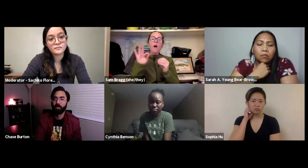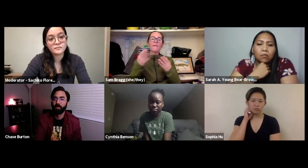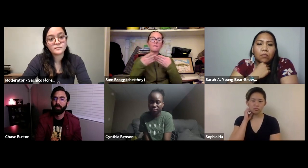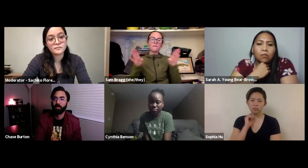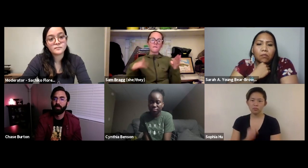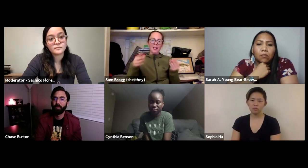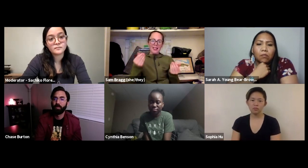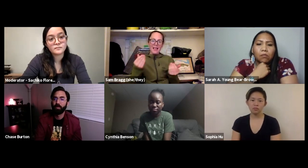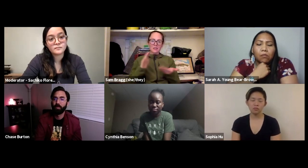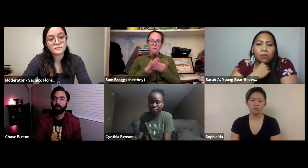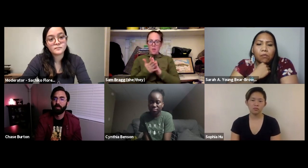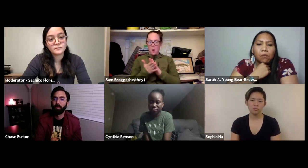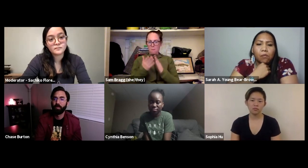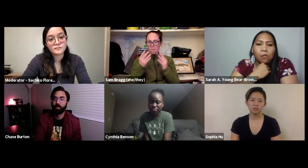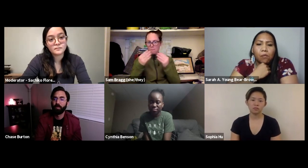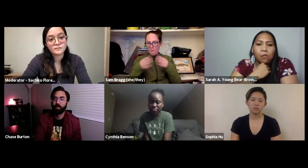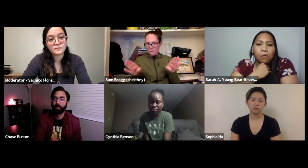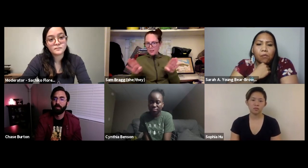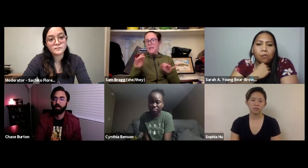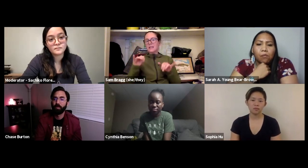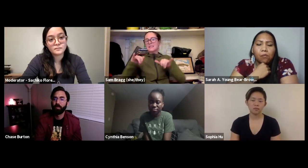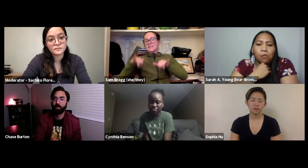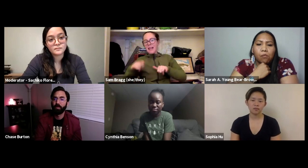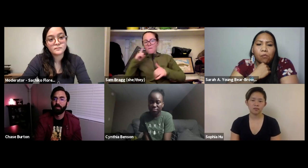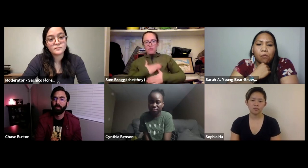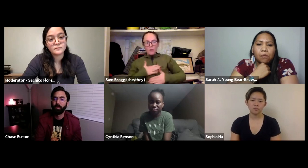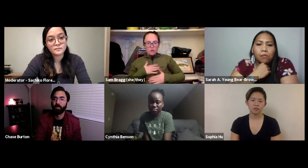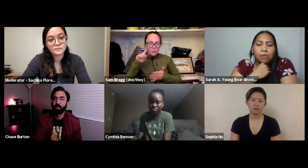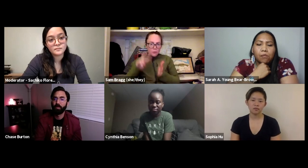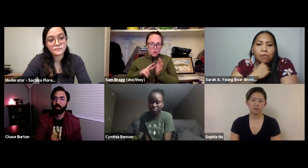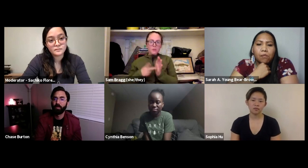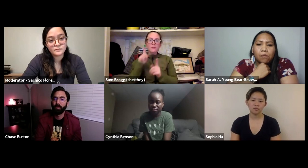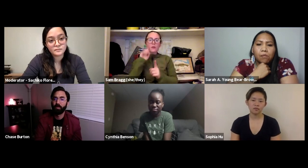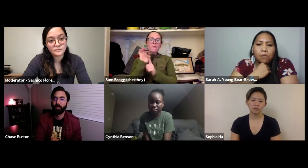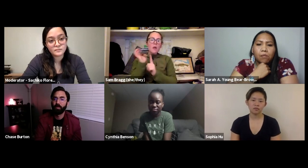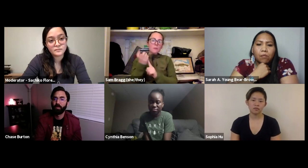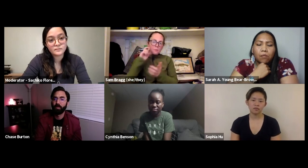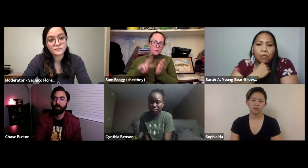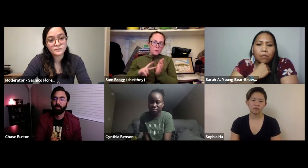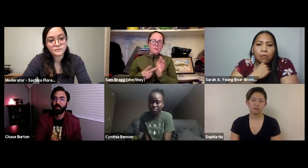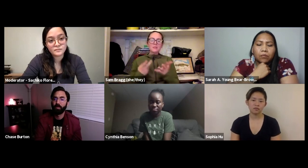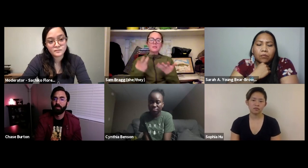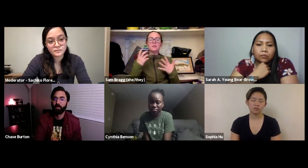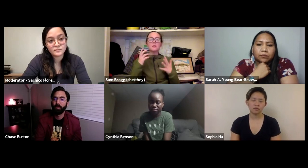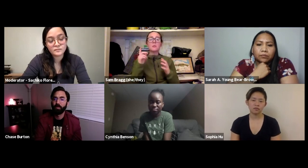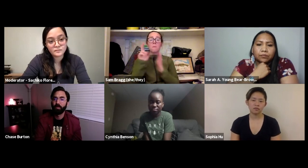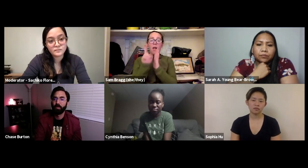those lands are that space to be under the state however again just staying public lands